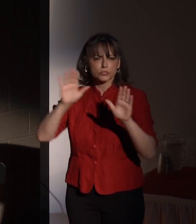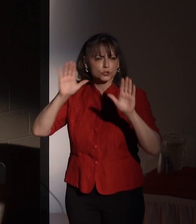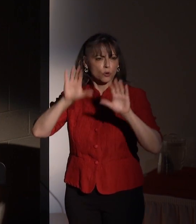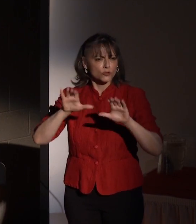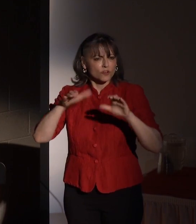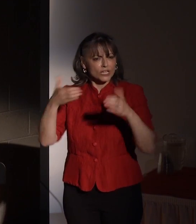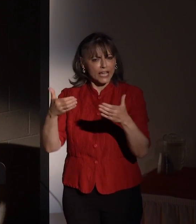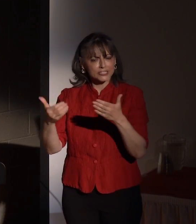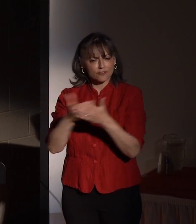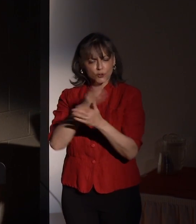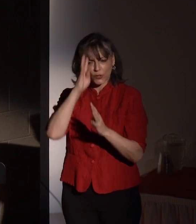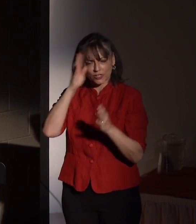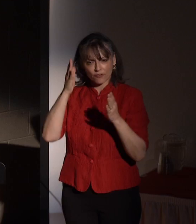before you today.